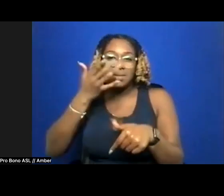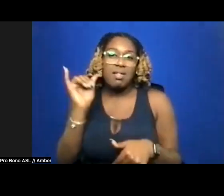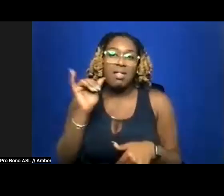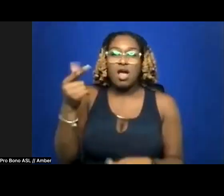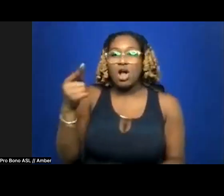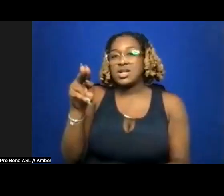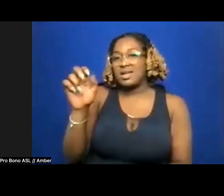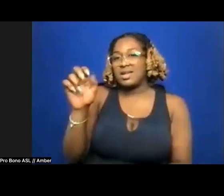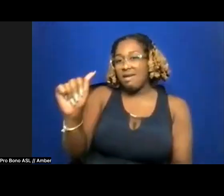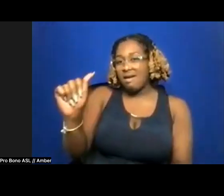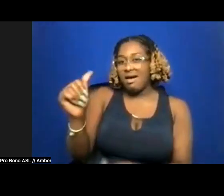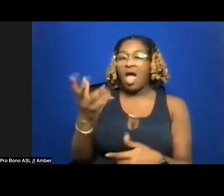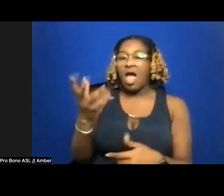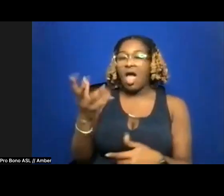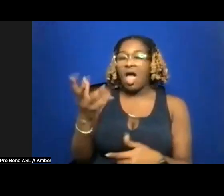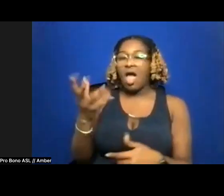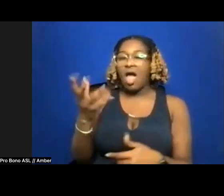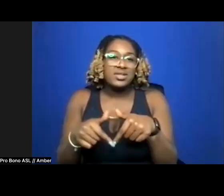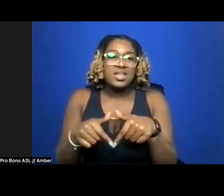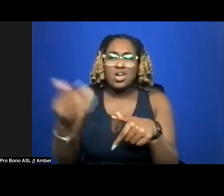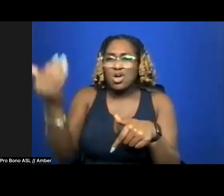my pussy to know I have loved it since the first time